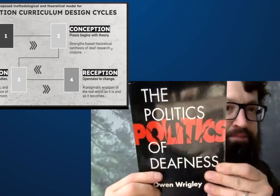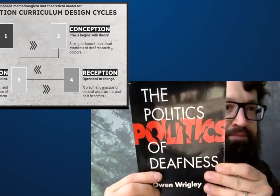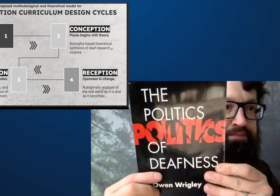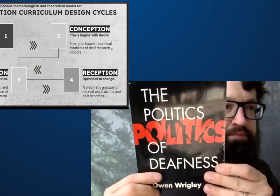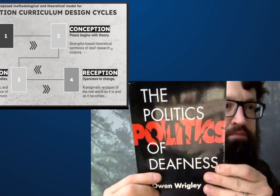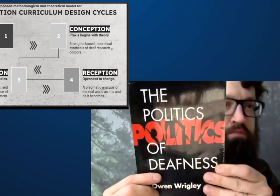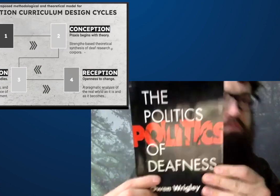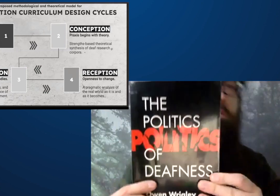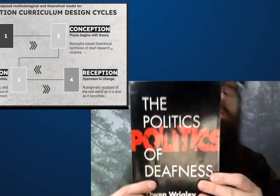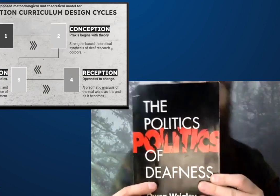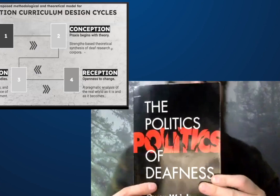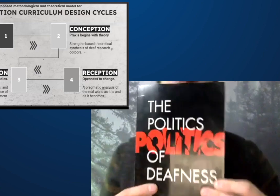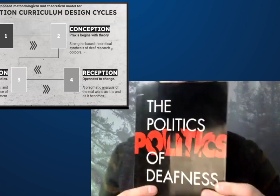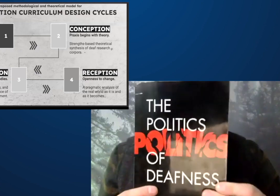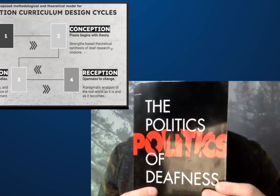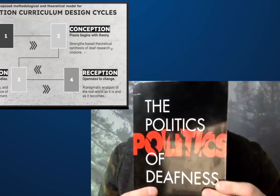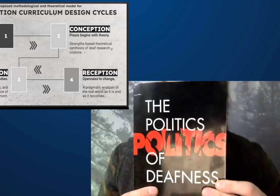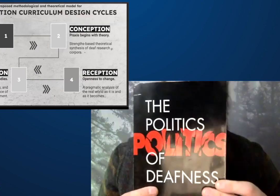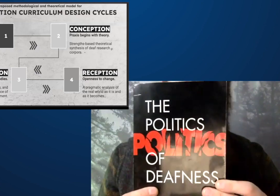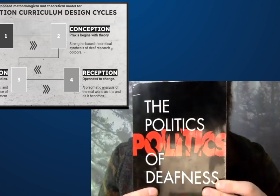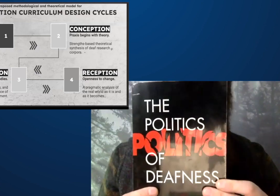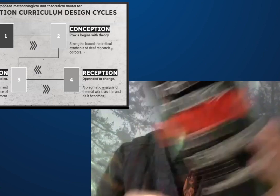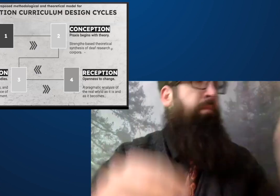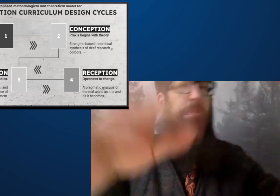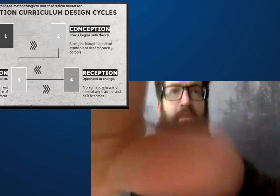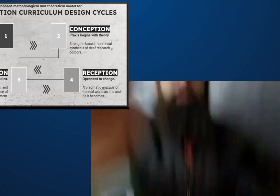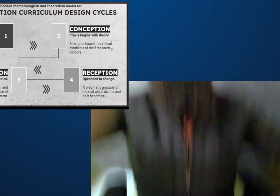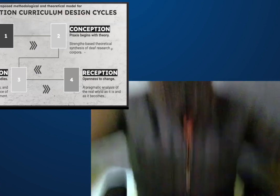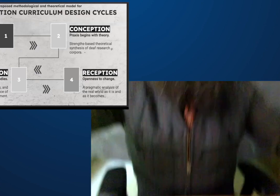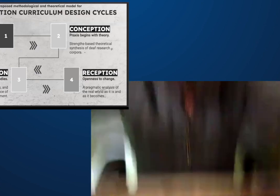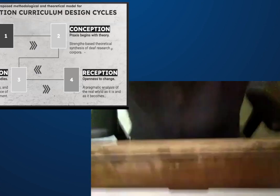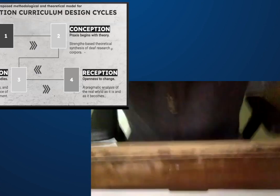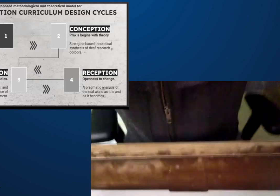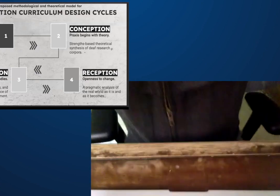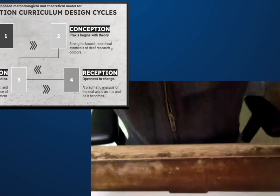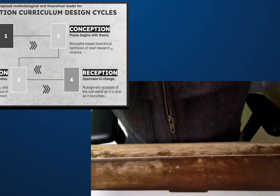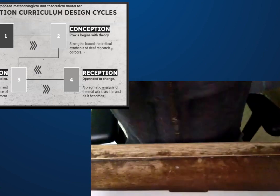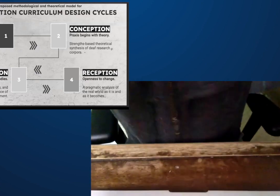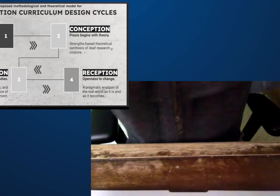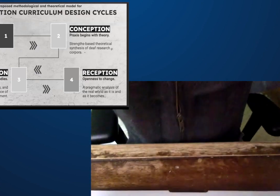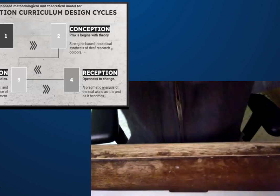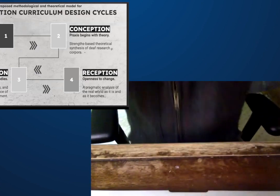and this is one text, the politics of deafness,